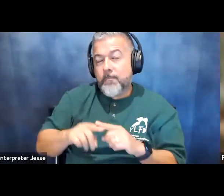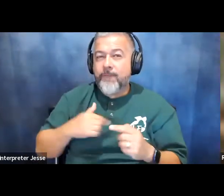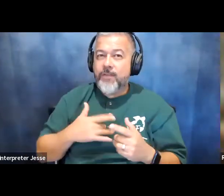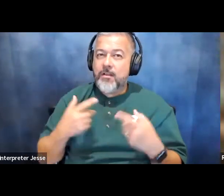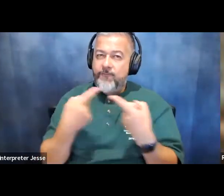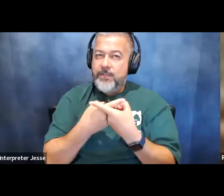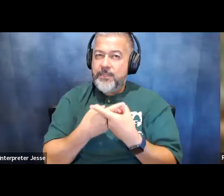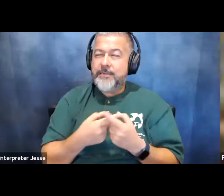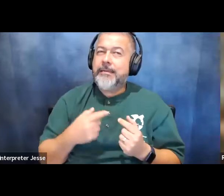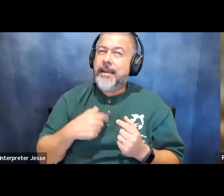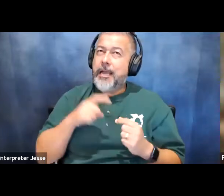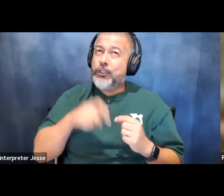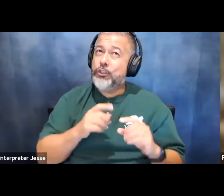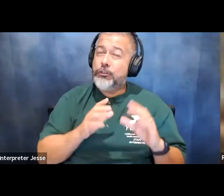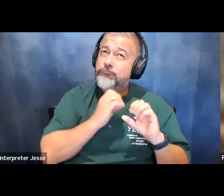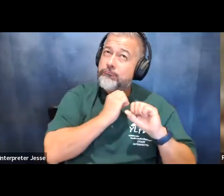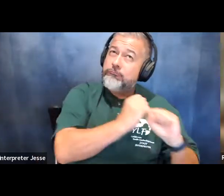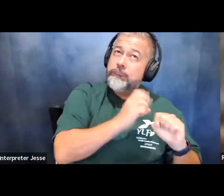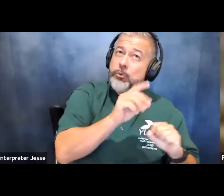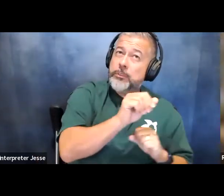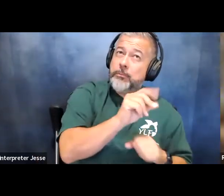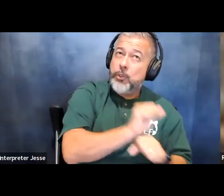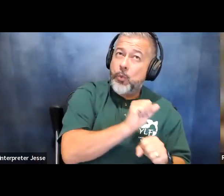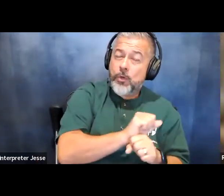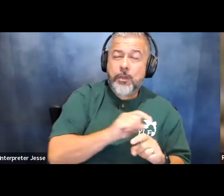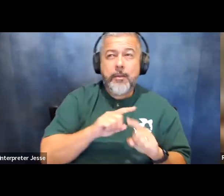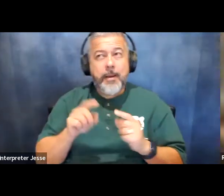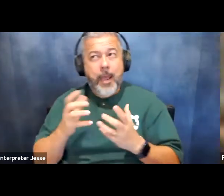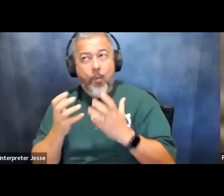disability advocacy work and i said the most important advocacy work that they could be doing